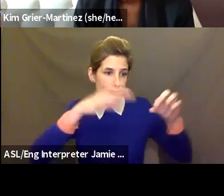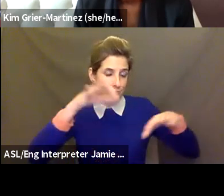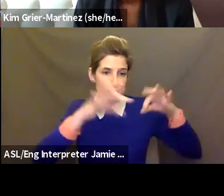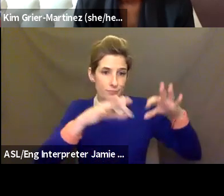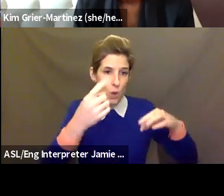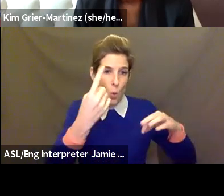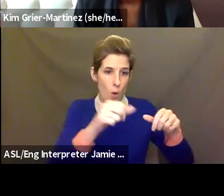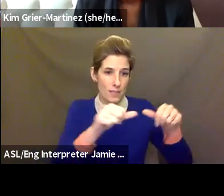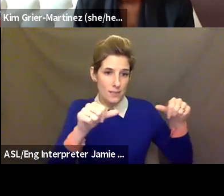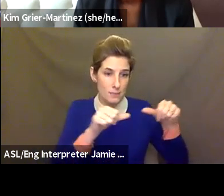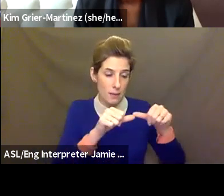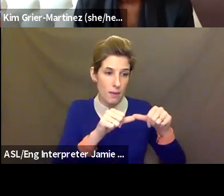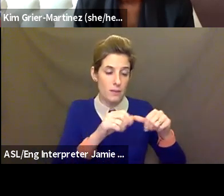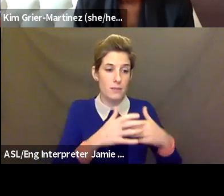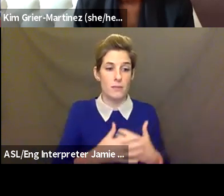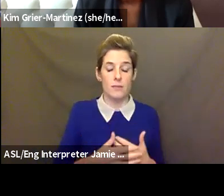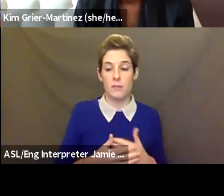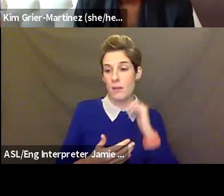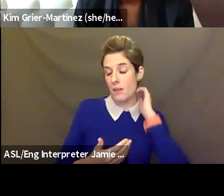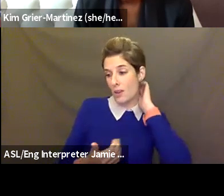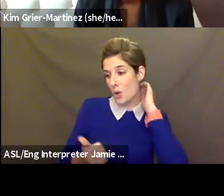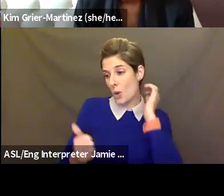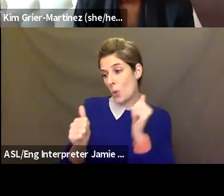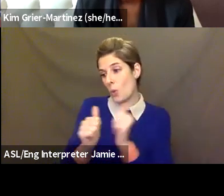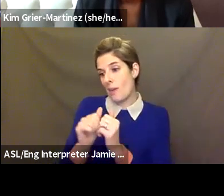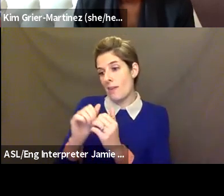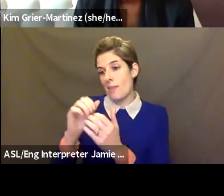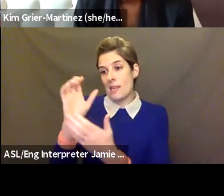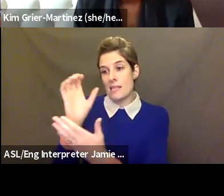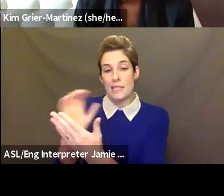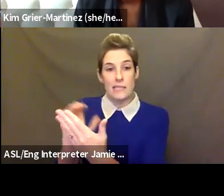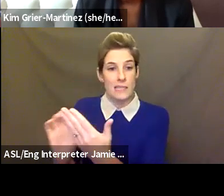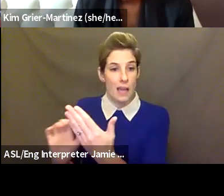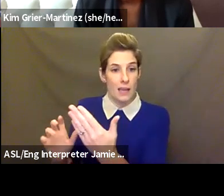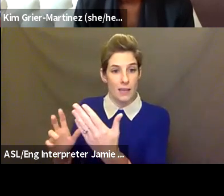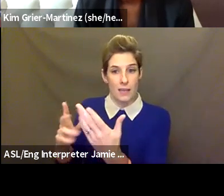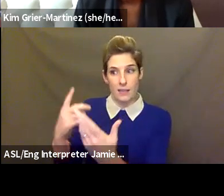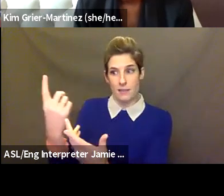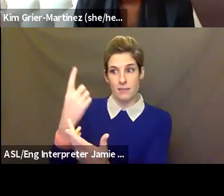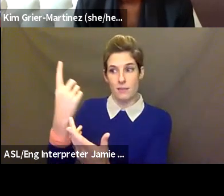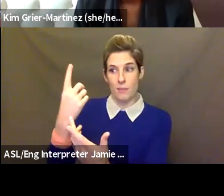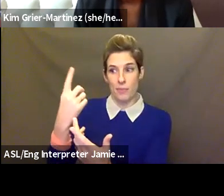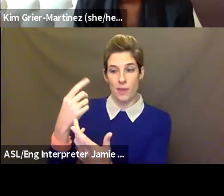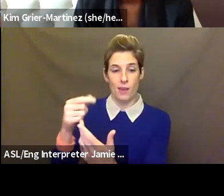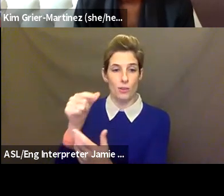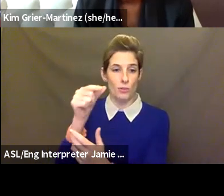designing stuff for graphic design, for example, or anything